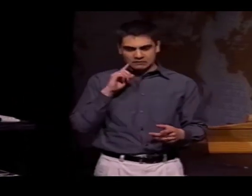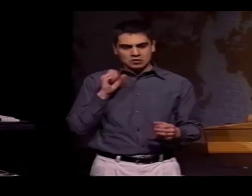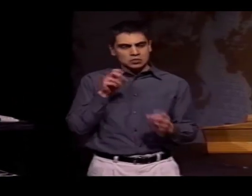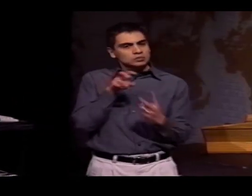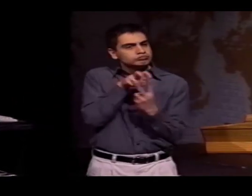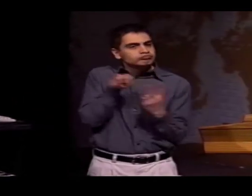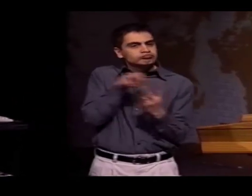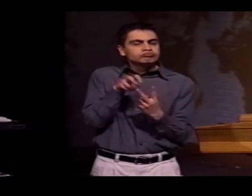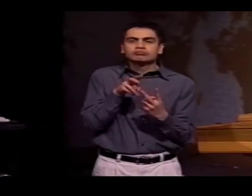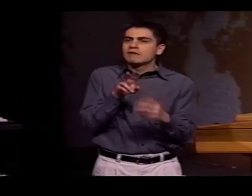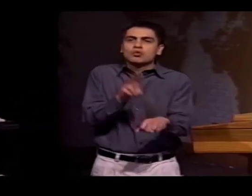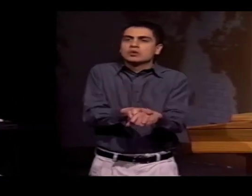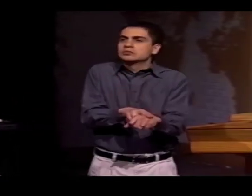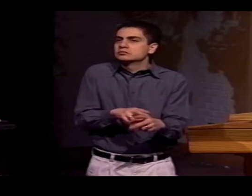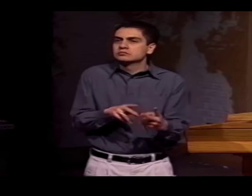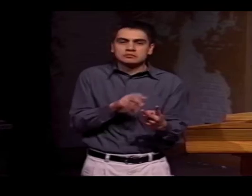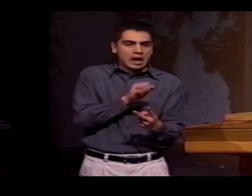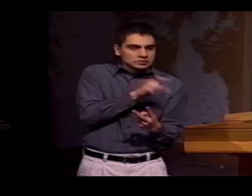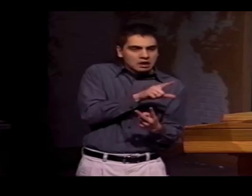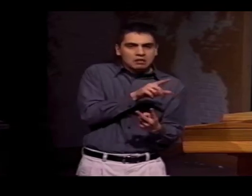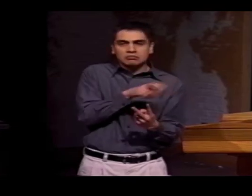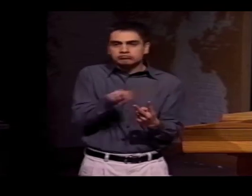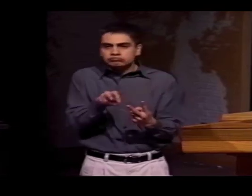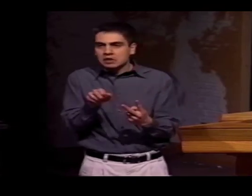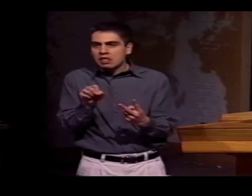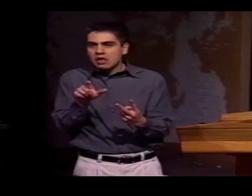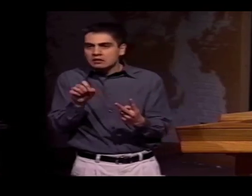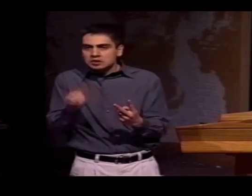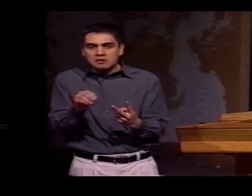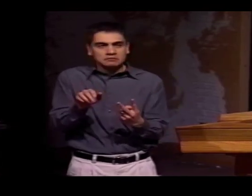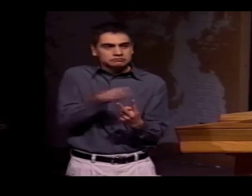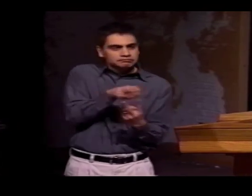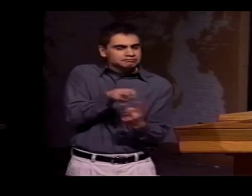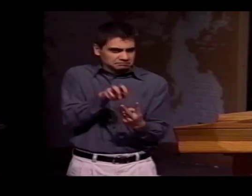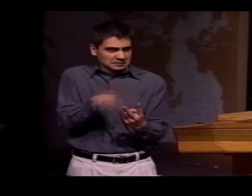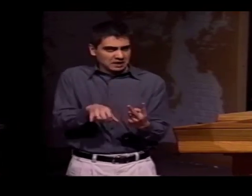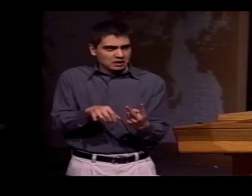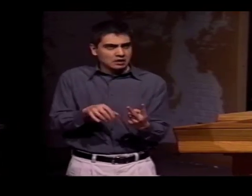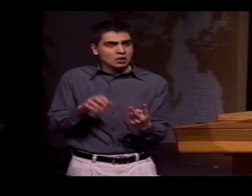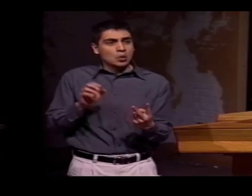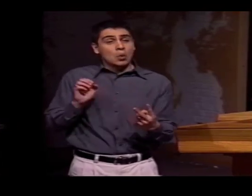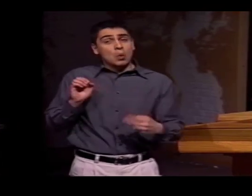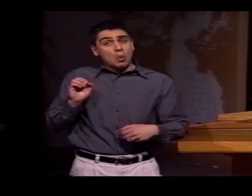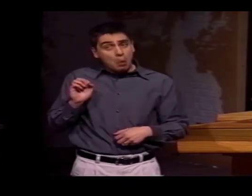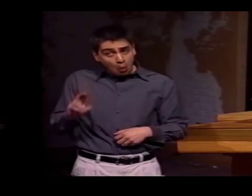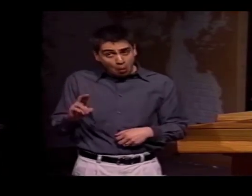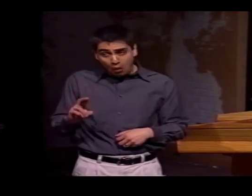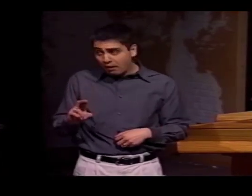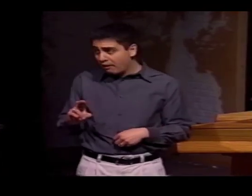WE CAN ALSO SEE THAT DEAF PEOPLE, OF COURSE, CODE-SWITCH BACK AND FORTH BETWEEN LSM AND ASL.